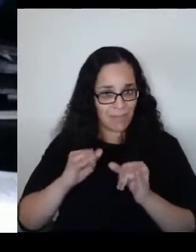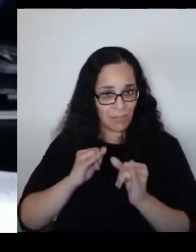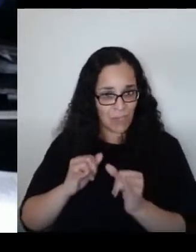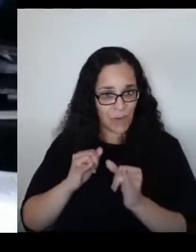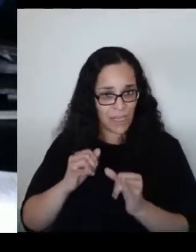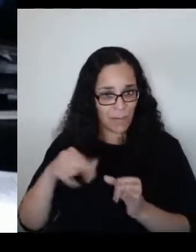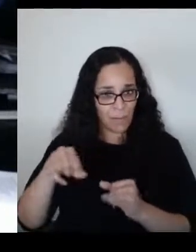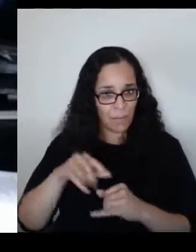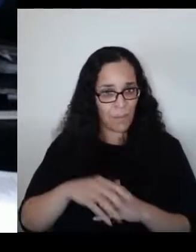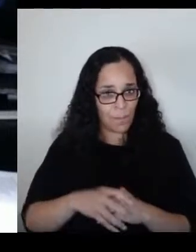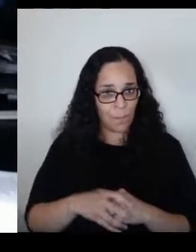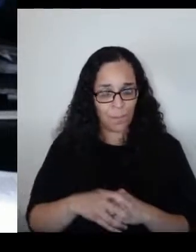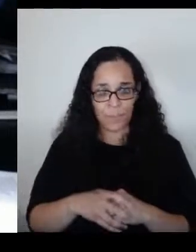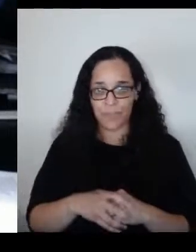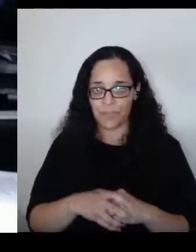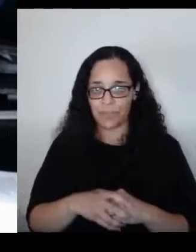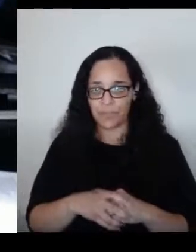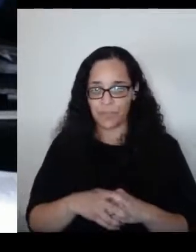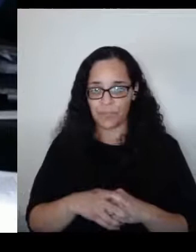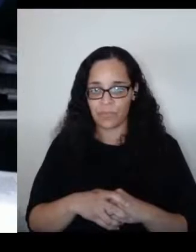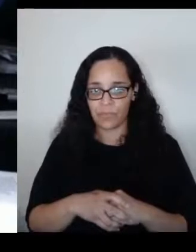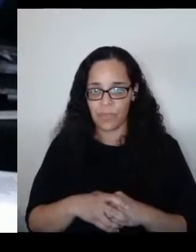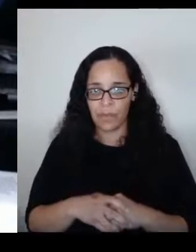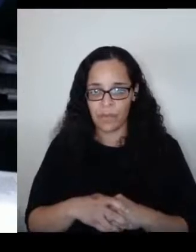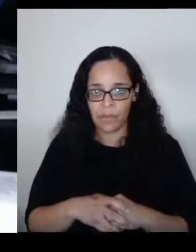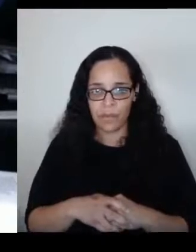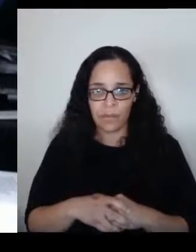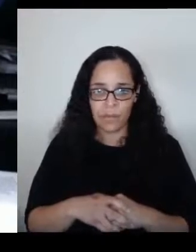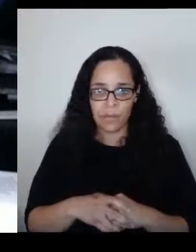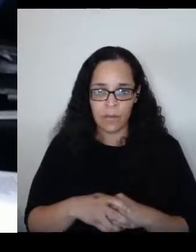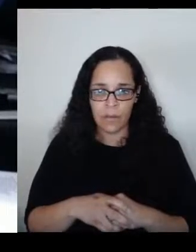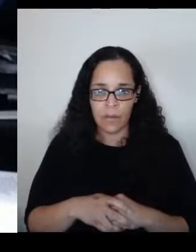You know, people are not born with these attitudes